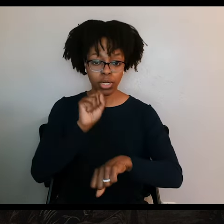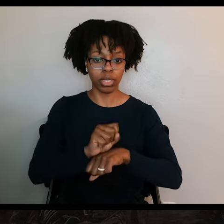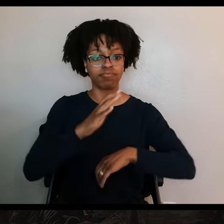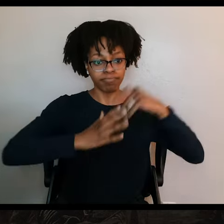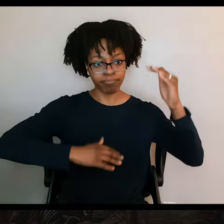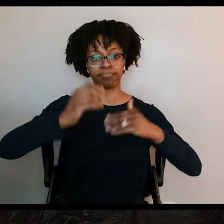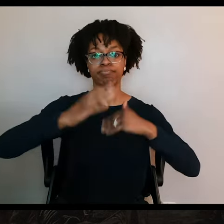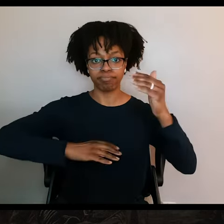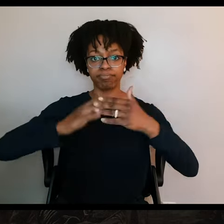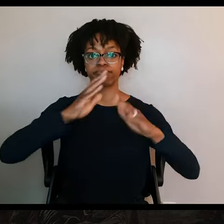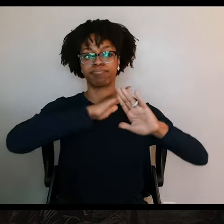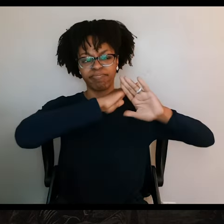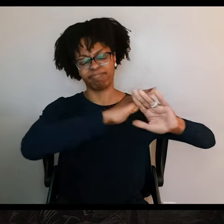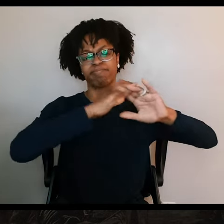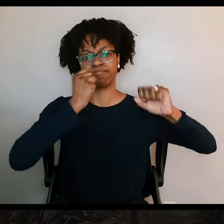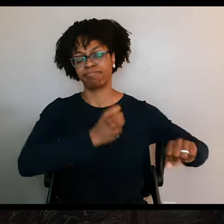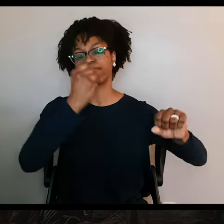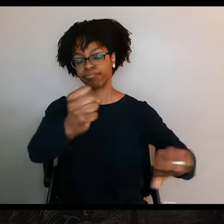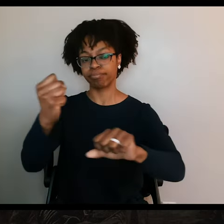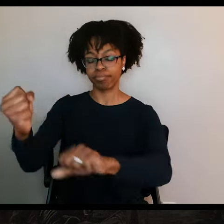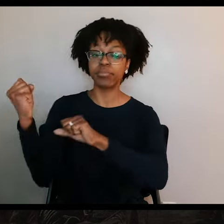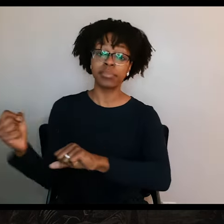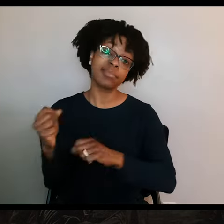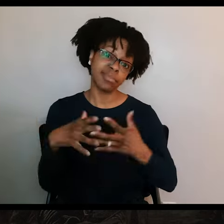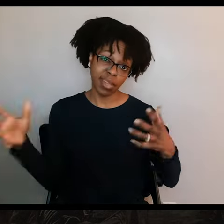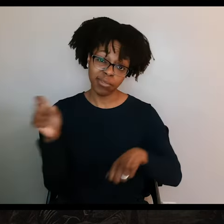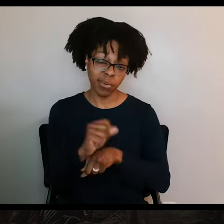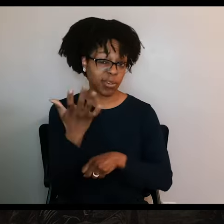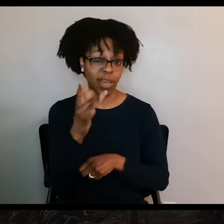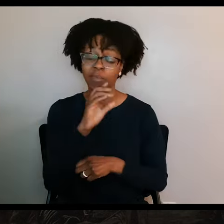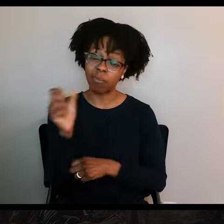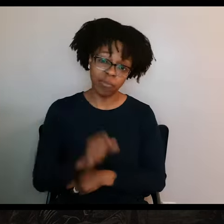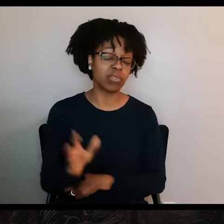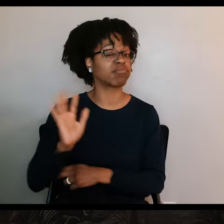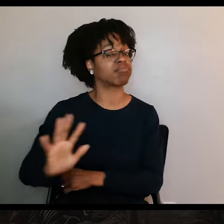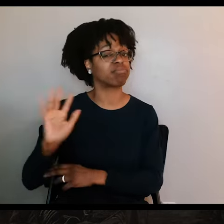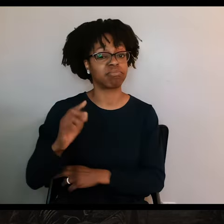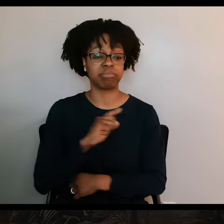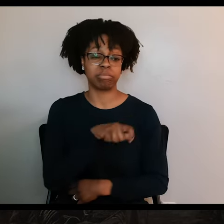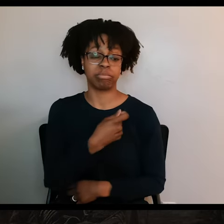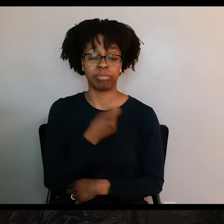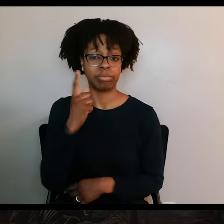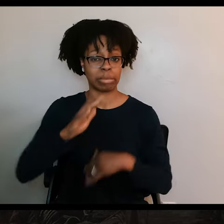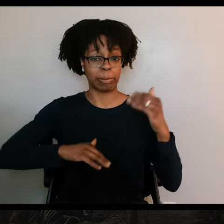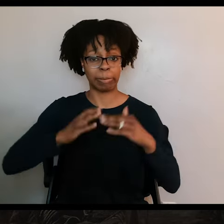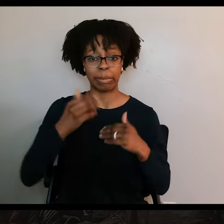And they had a lot of work to do because the Spanish had built this place in the 1700s. And by the 1830s, they had pretty much a century